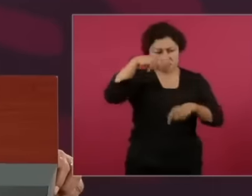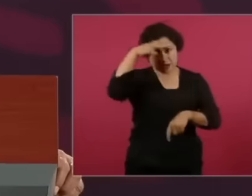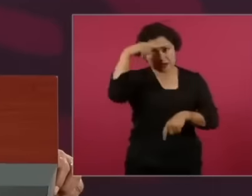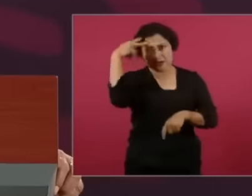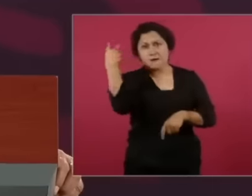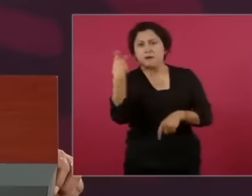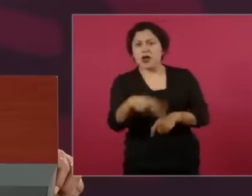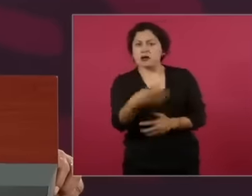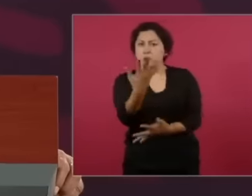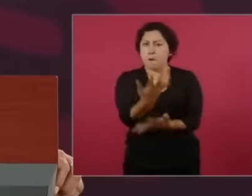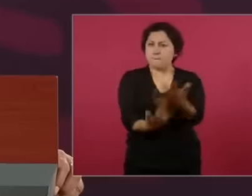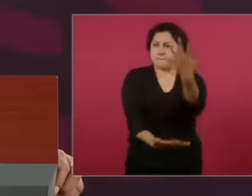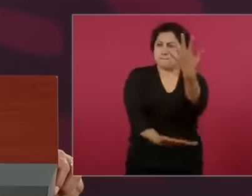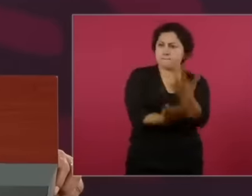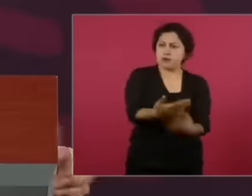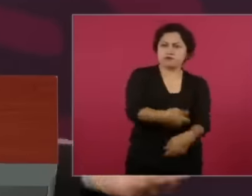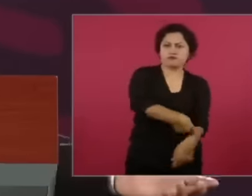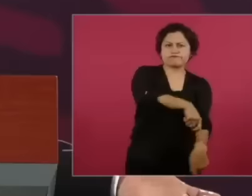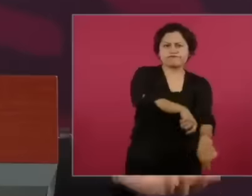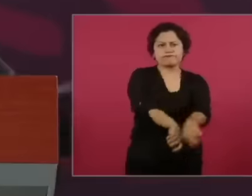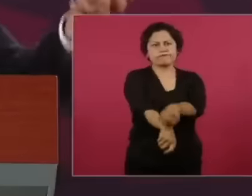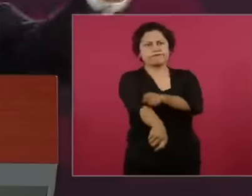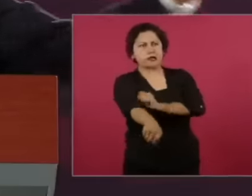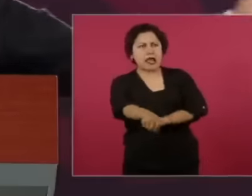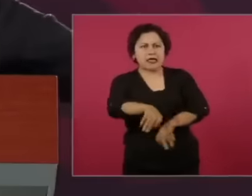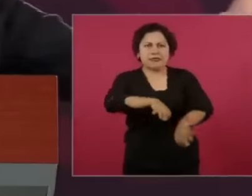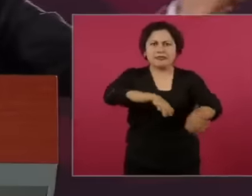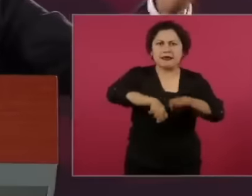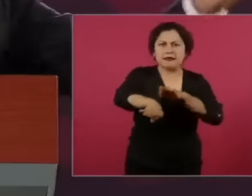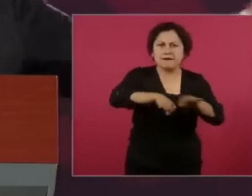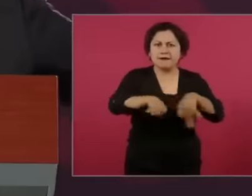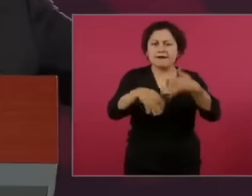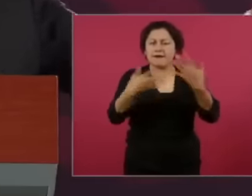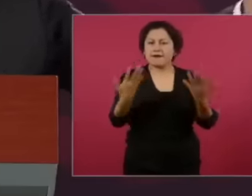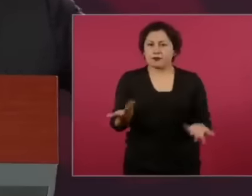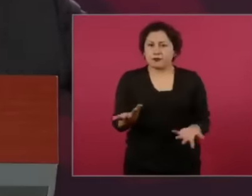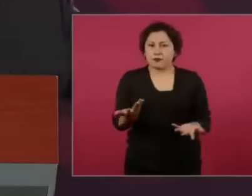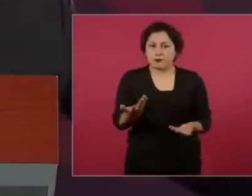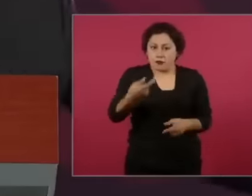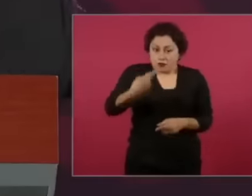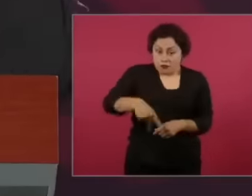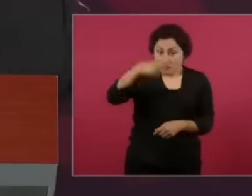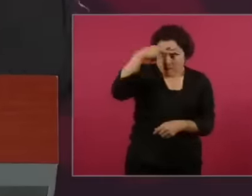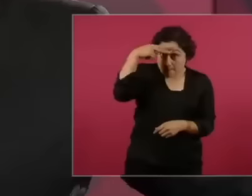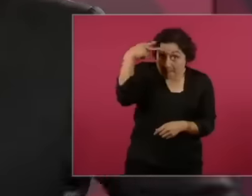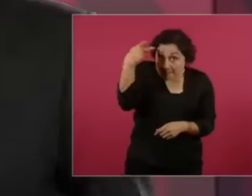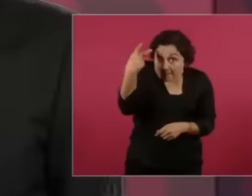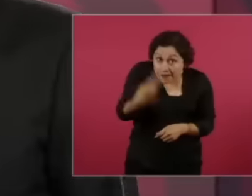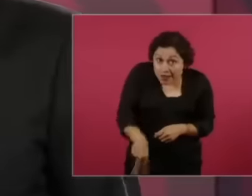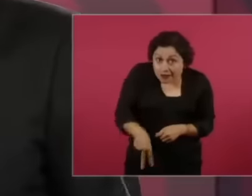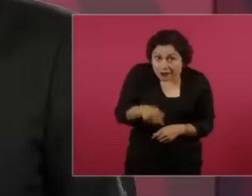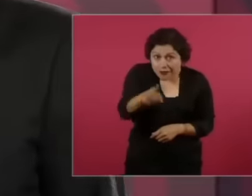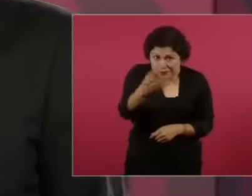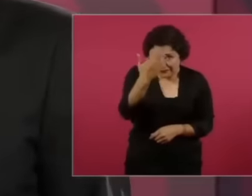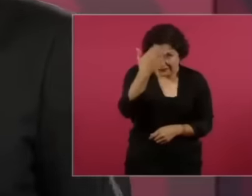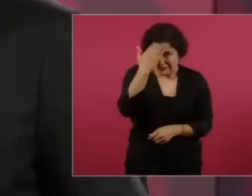very politicized people, imagine the history of our country, because